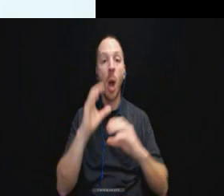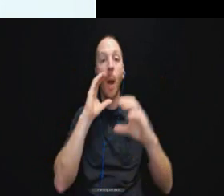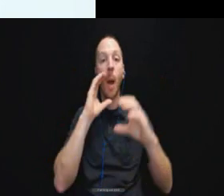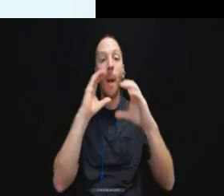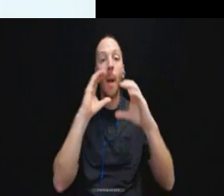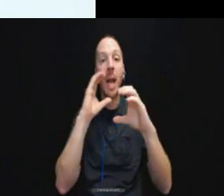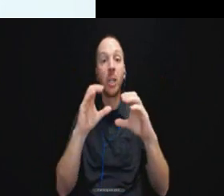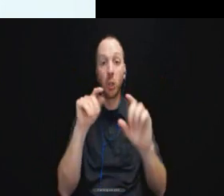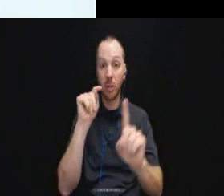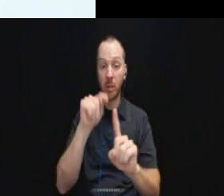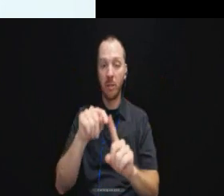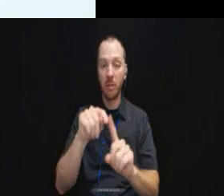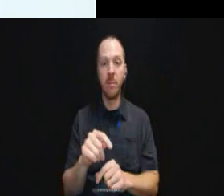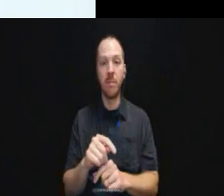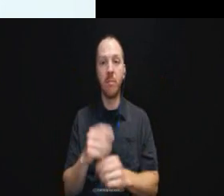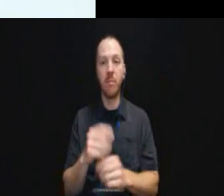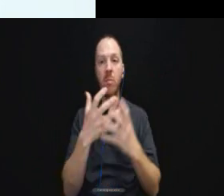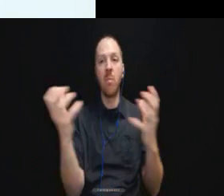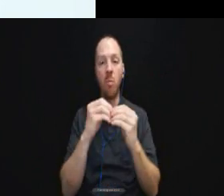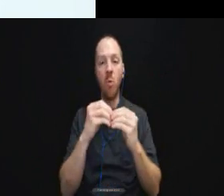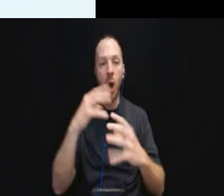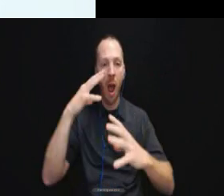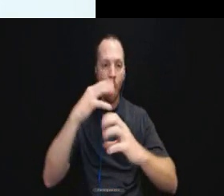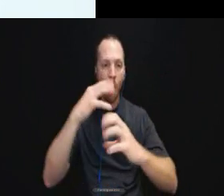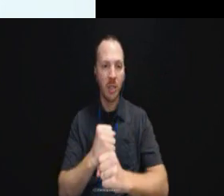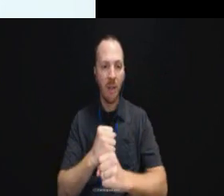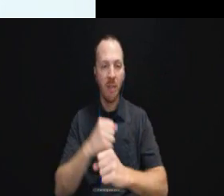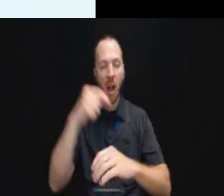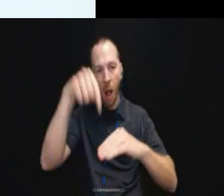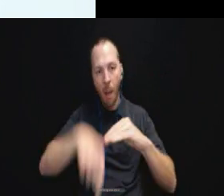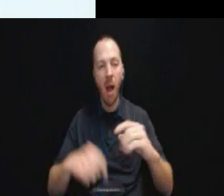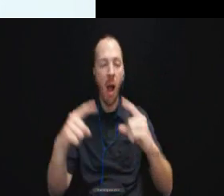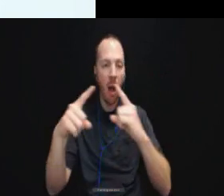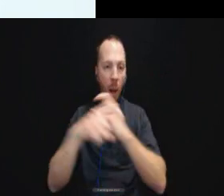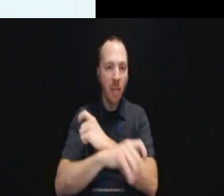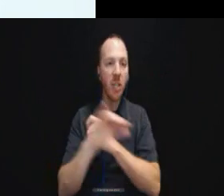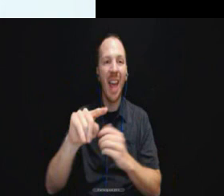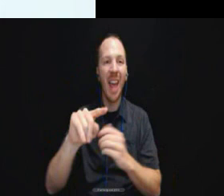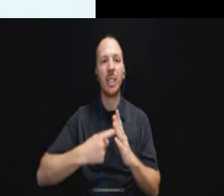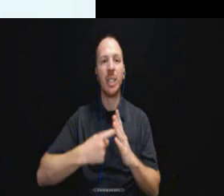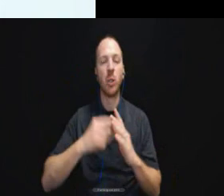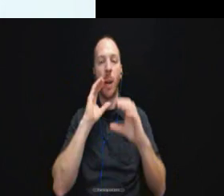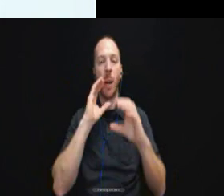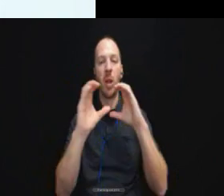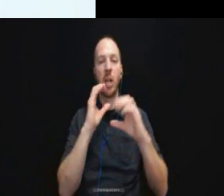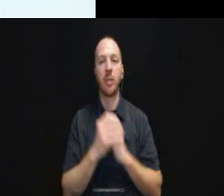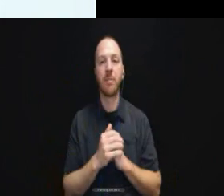is going to be more complex and that's initial communication.